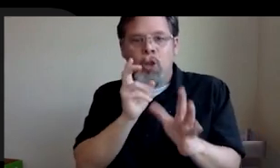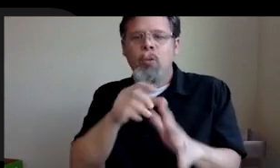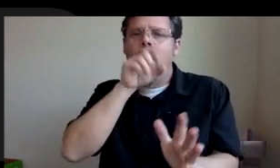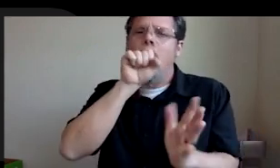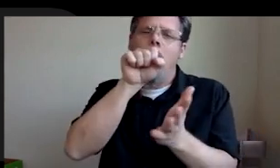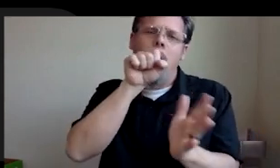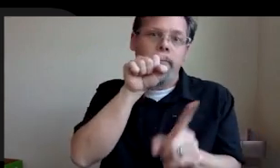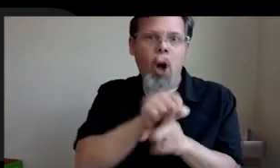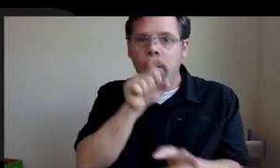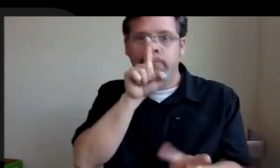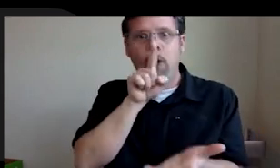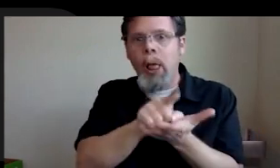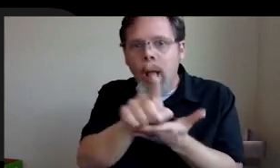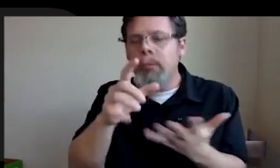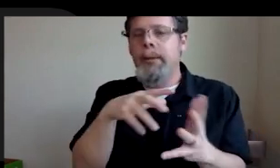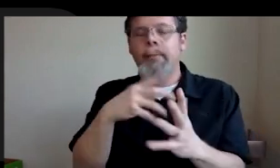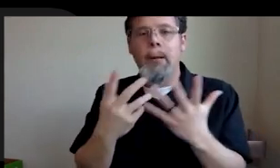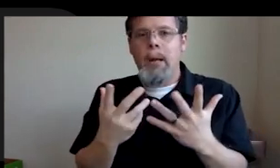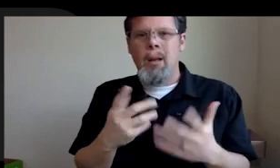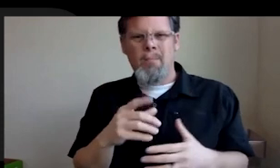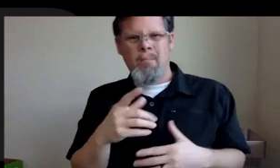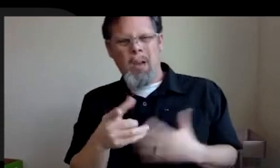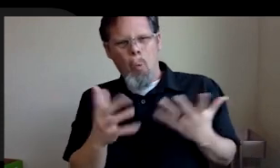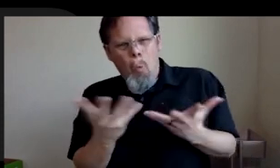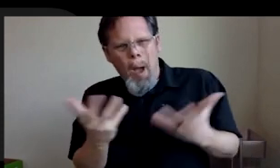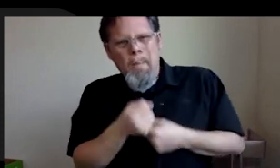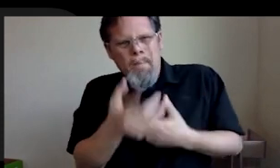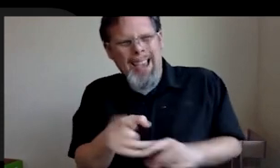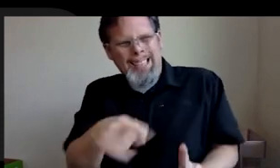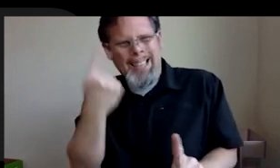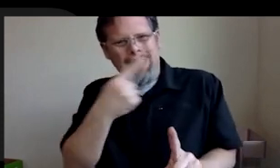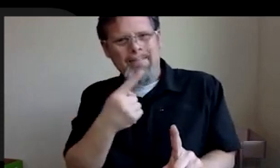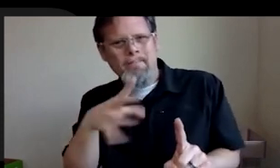it, I have to know what makes a world believable. I have to know what makes it feel consistent, what